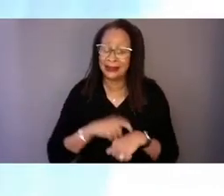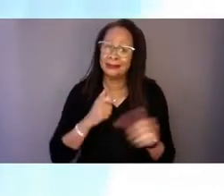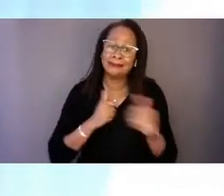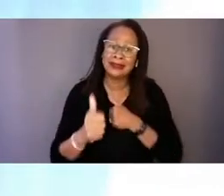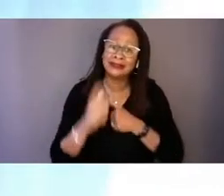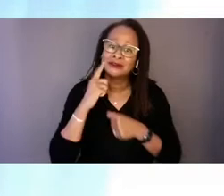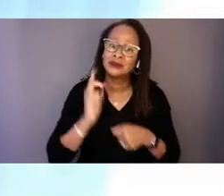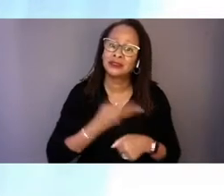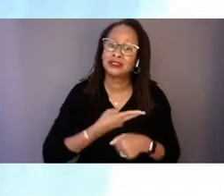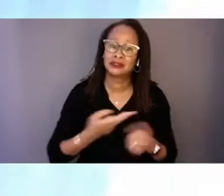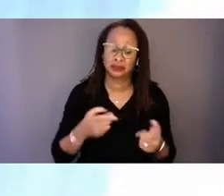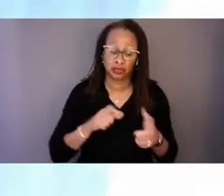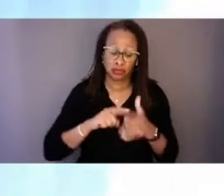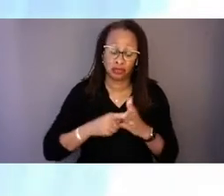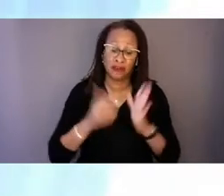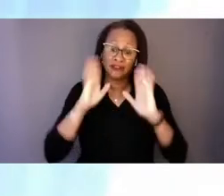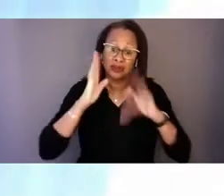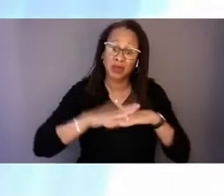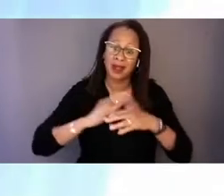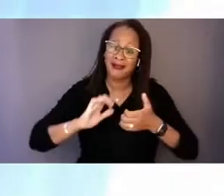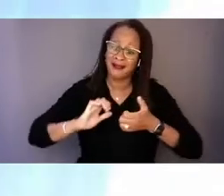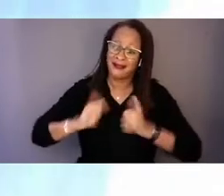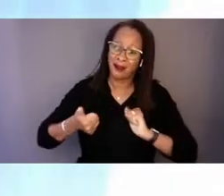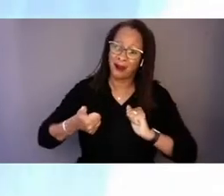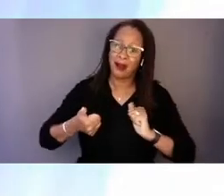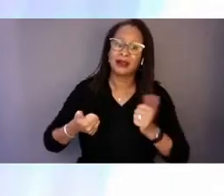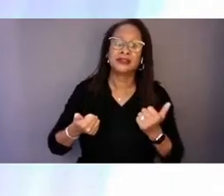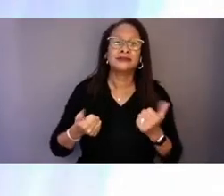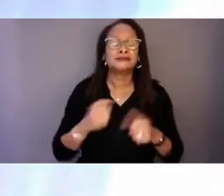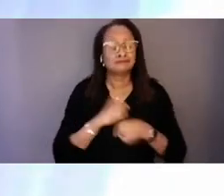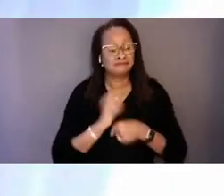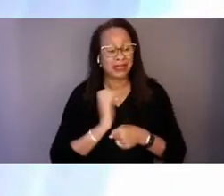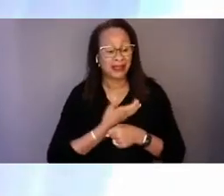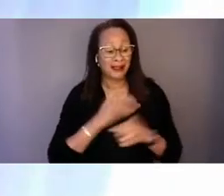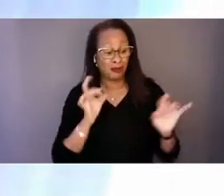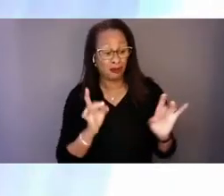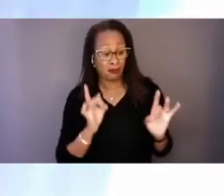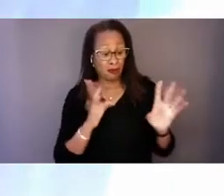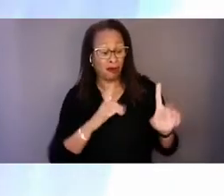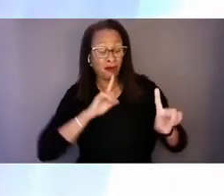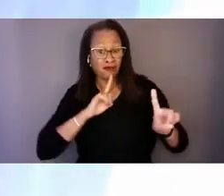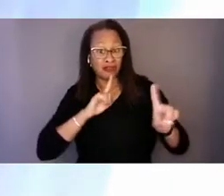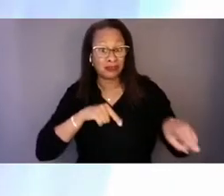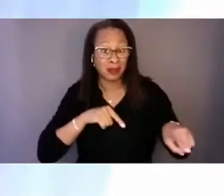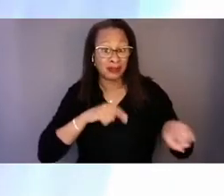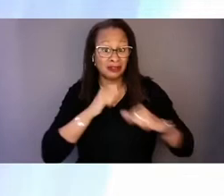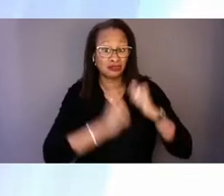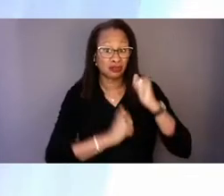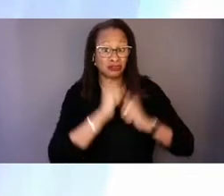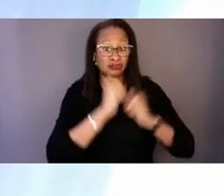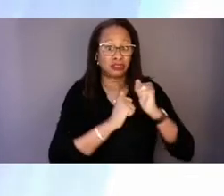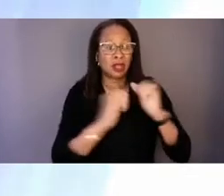on how to make our crisis response structures more equitable.